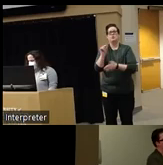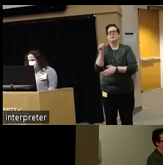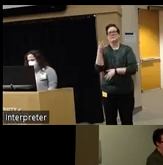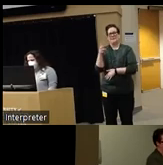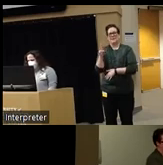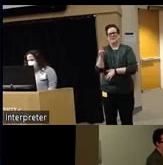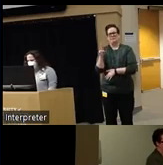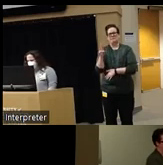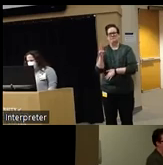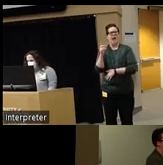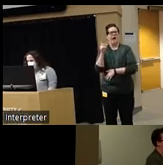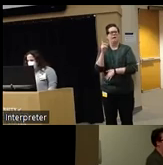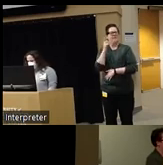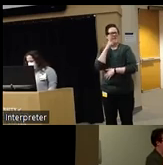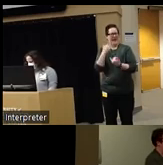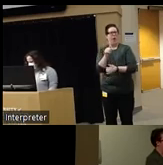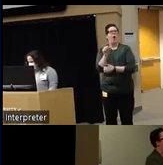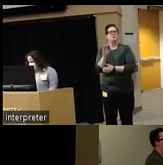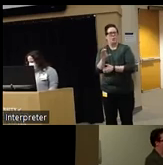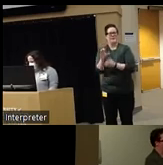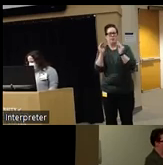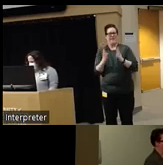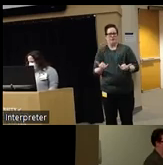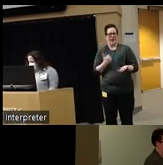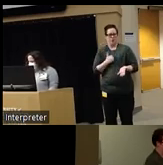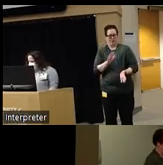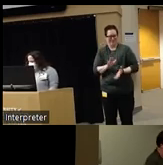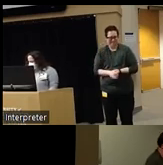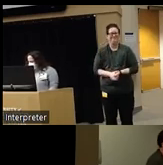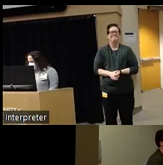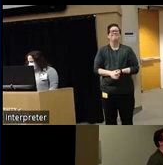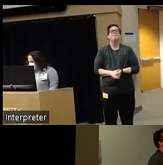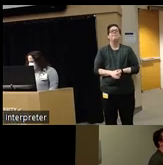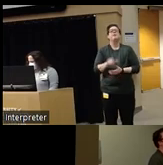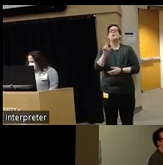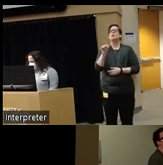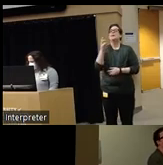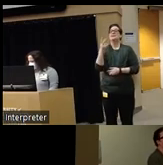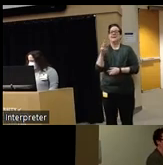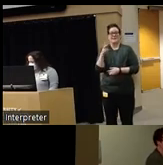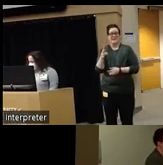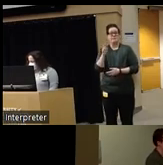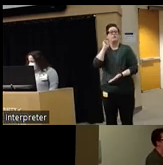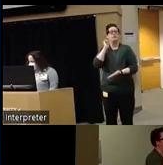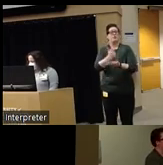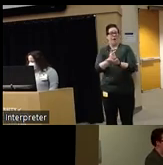I think you're associate professor yes thank you um in 2017 she graduated also from OSU with her